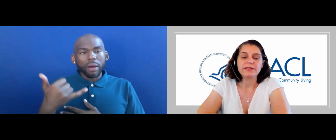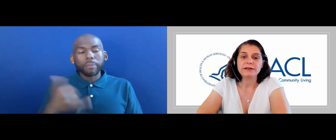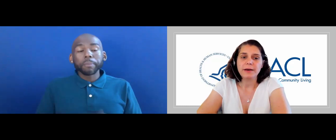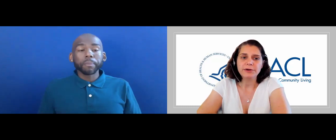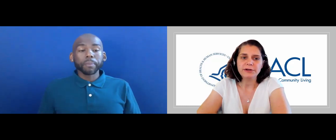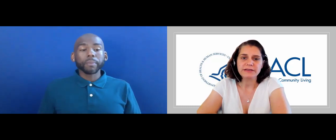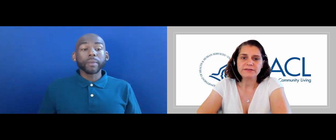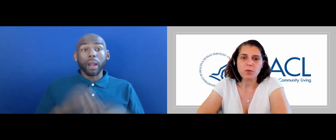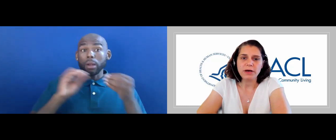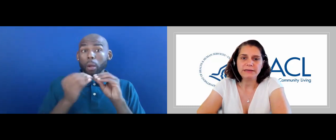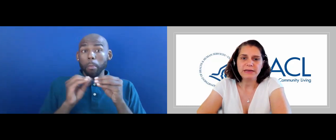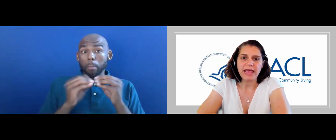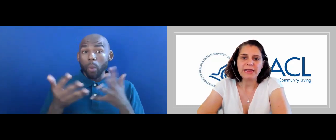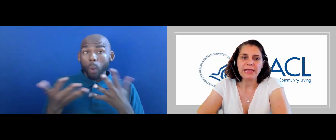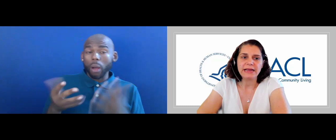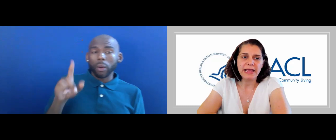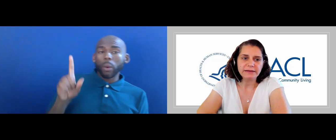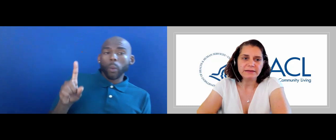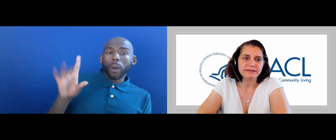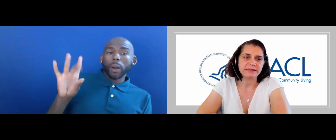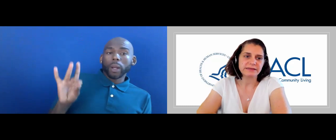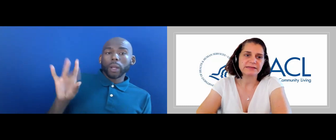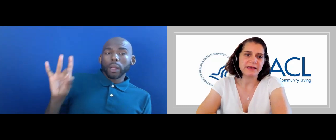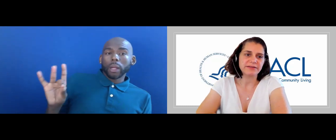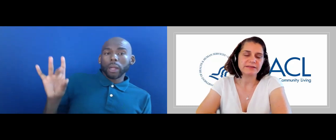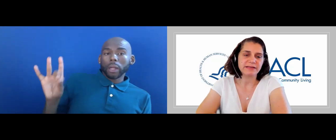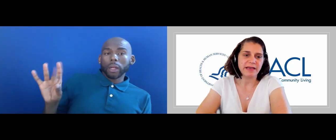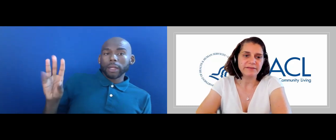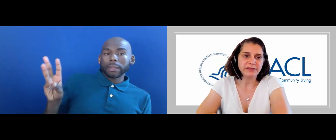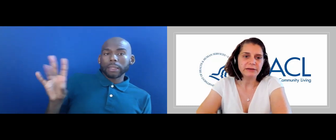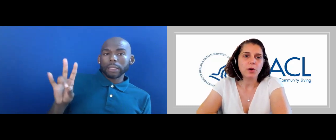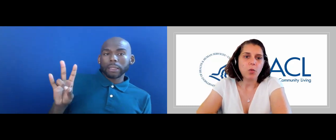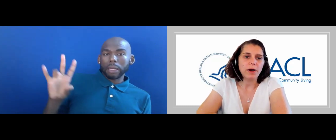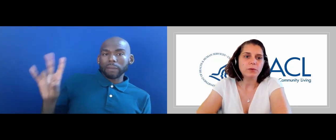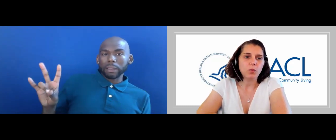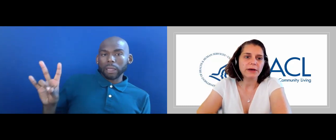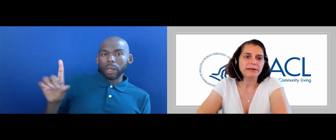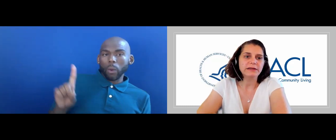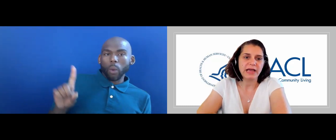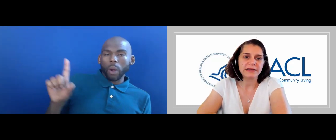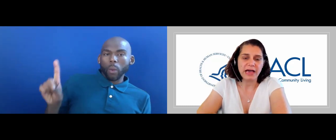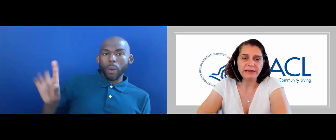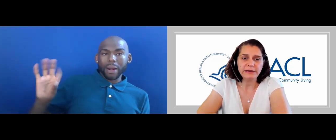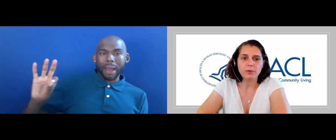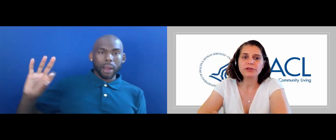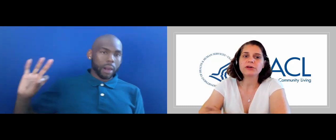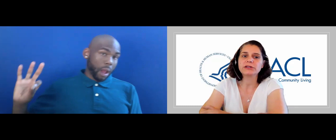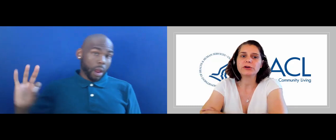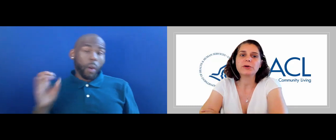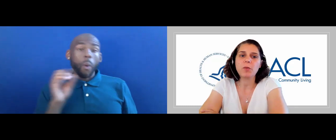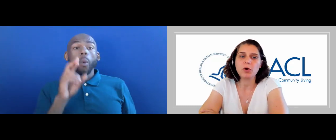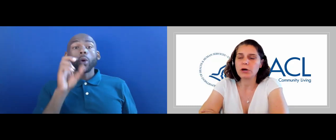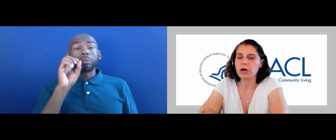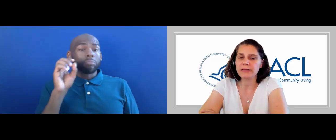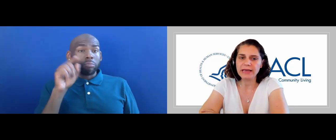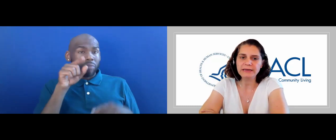THE NUMBER IS 888-677-1199 OR YOU CAN LEARN MORE ONLINE